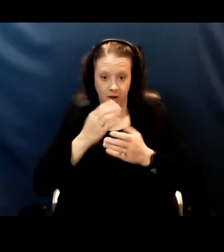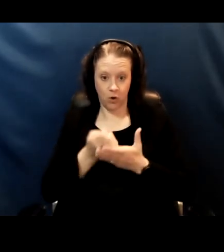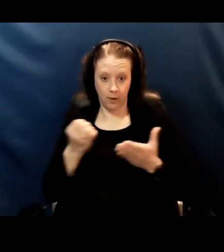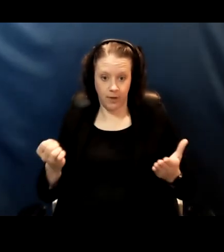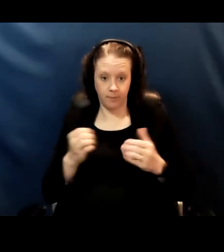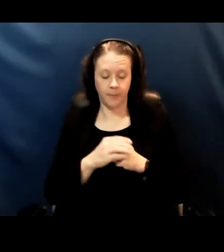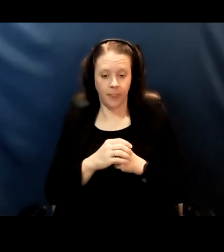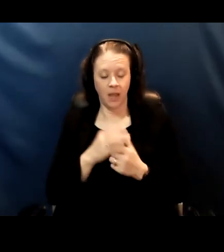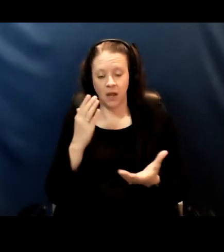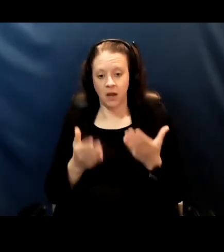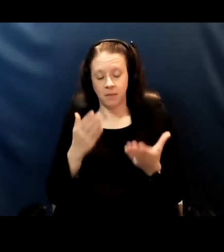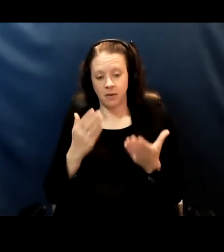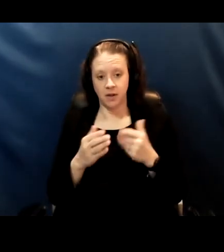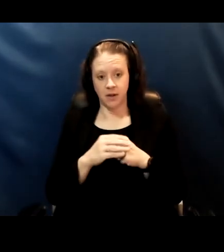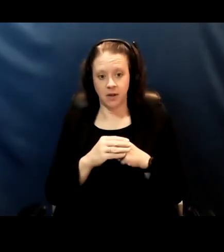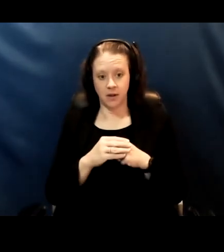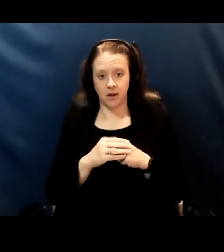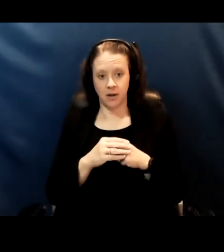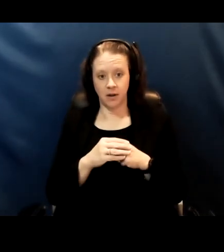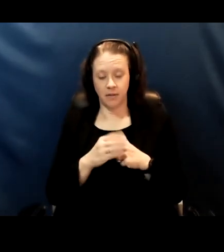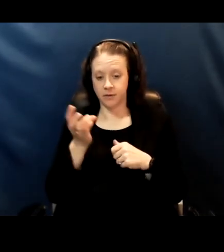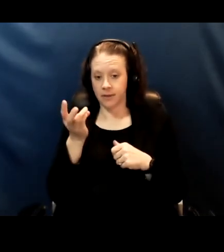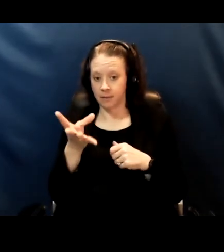It might be that there's a little bit more distancing